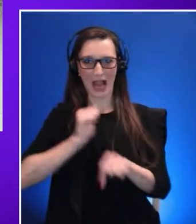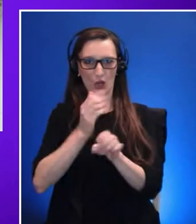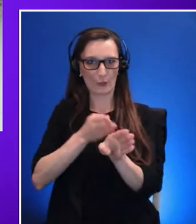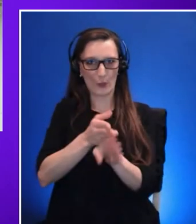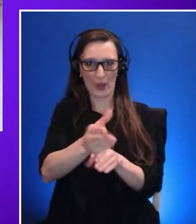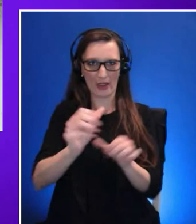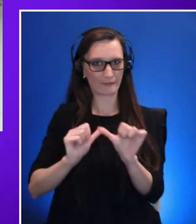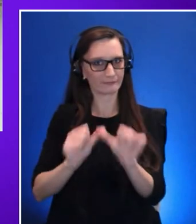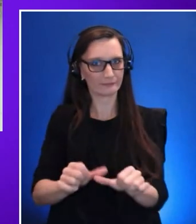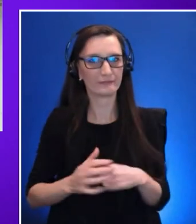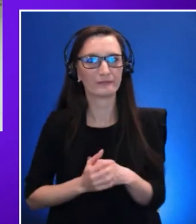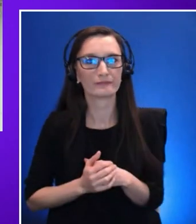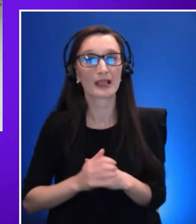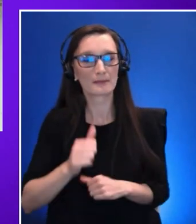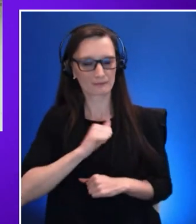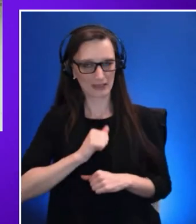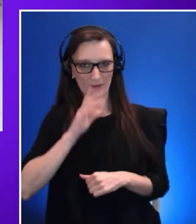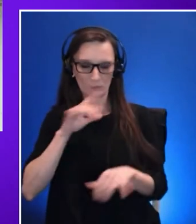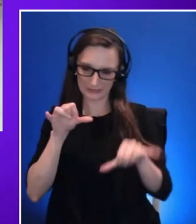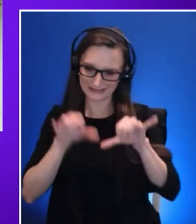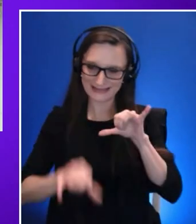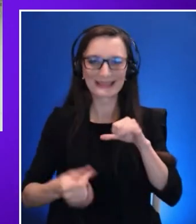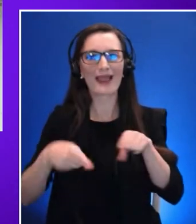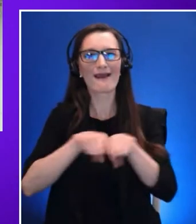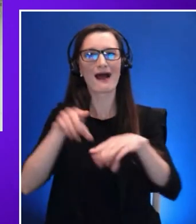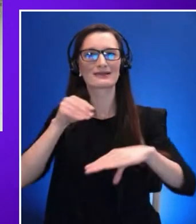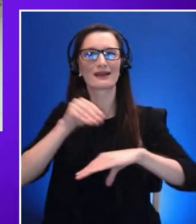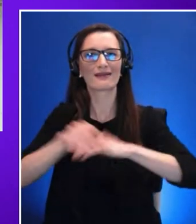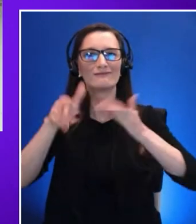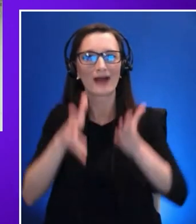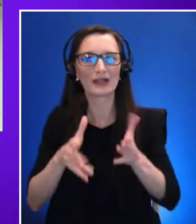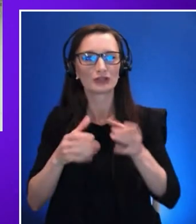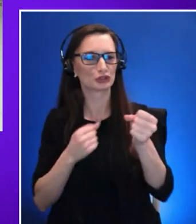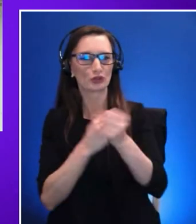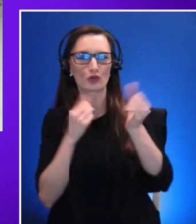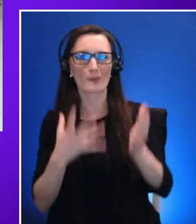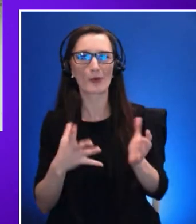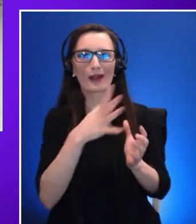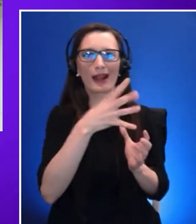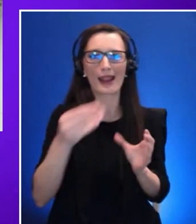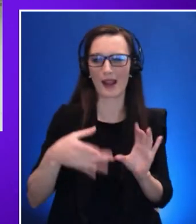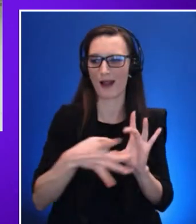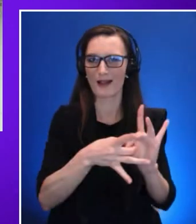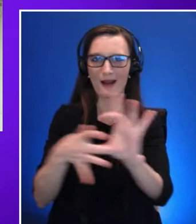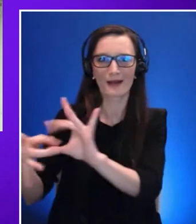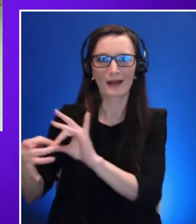as a supporter and a connector I’m always going to be looking for ways to advance our goals gain